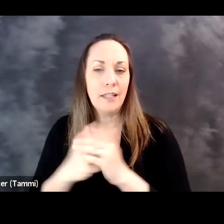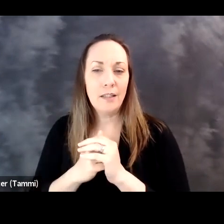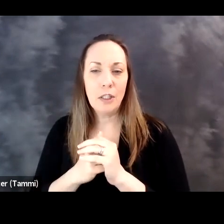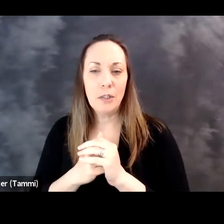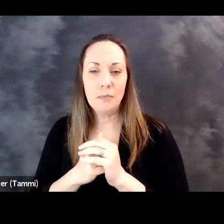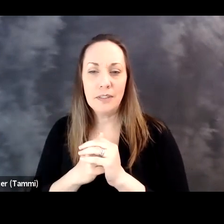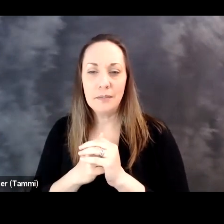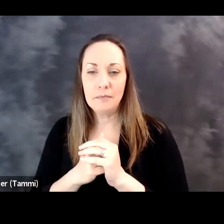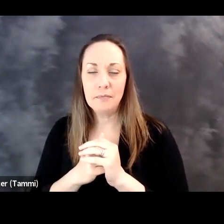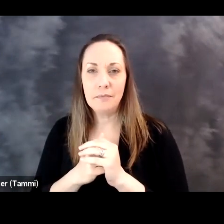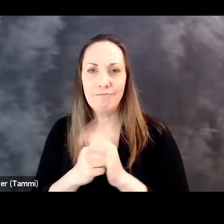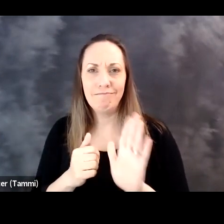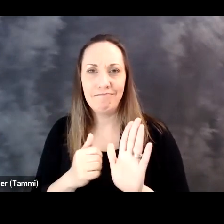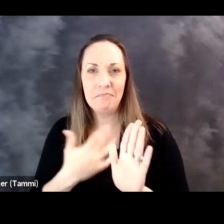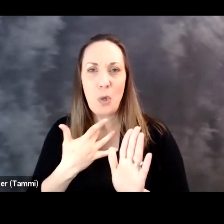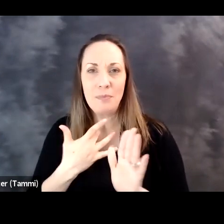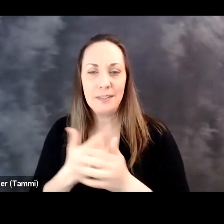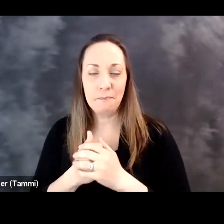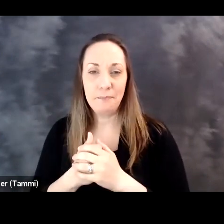and our slideshow featuring -- oops.